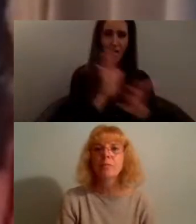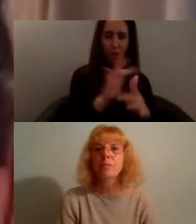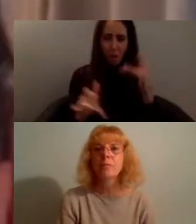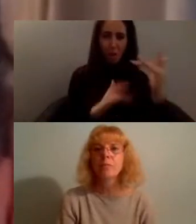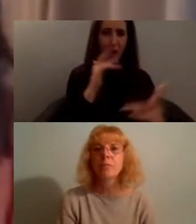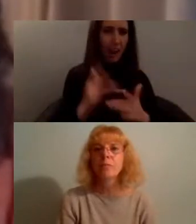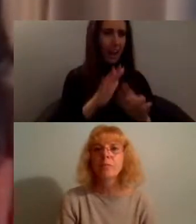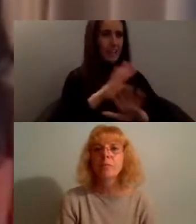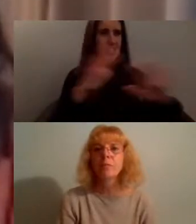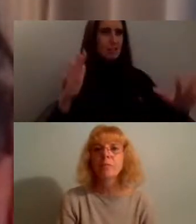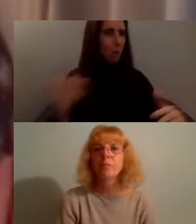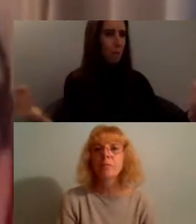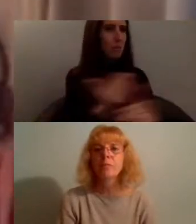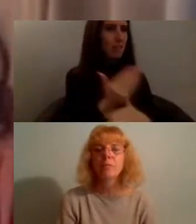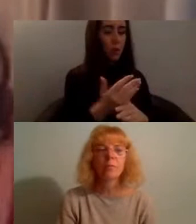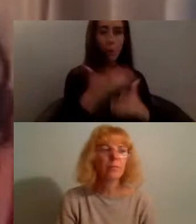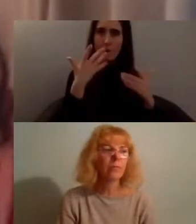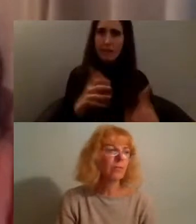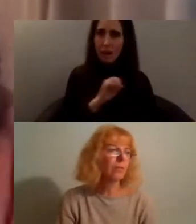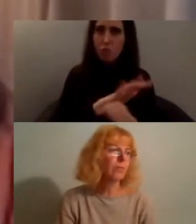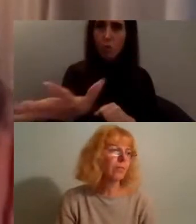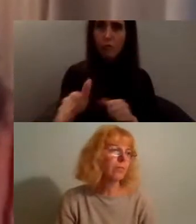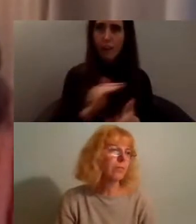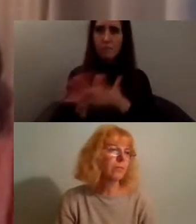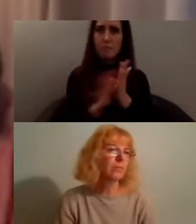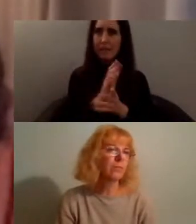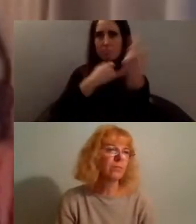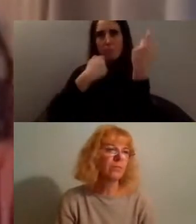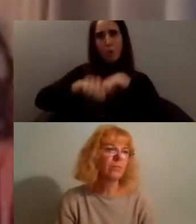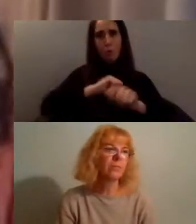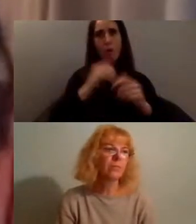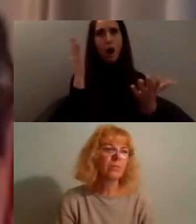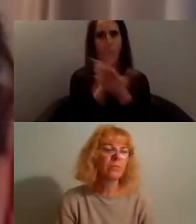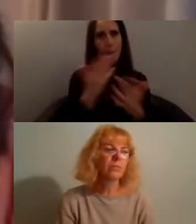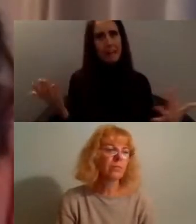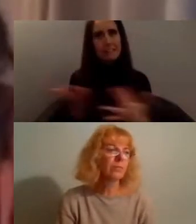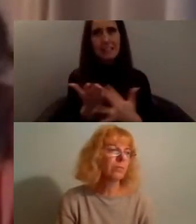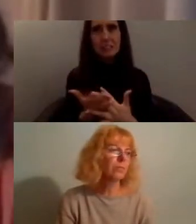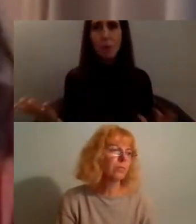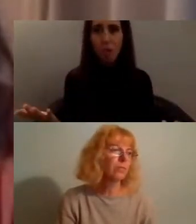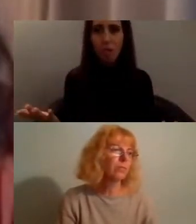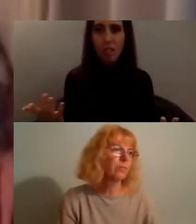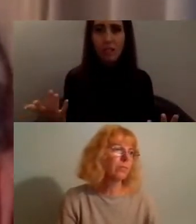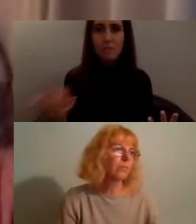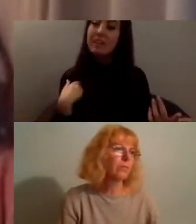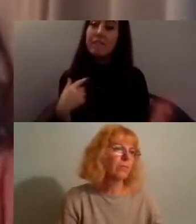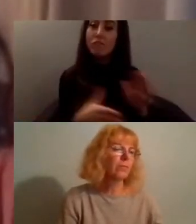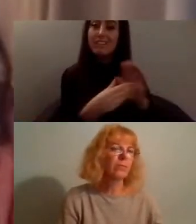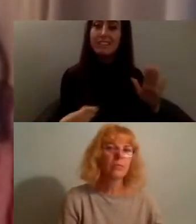and this is from the perspective of someone who is a wheelchair user and has wanted to see